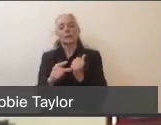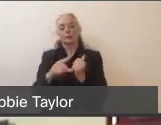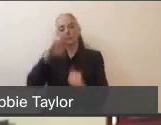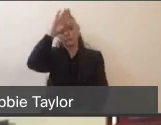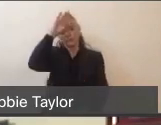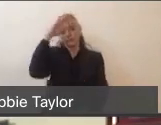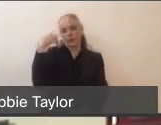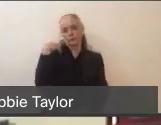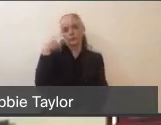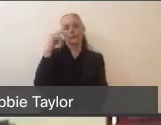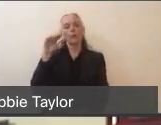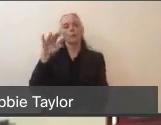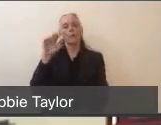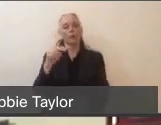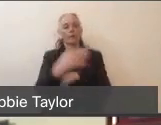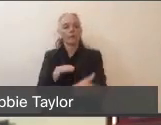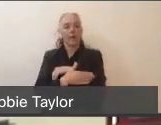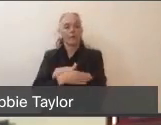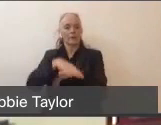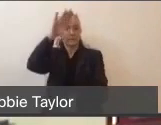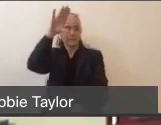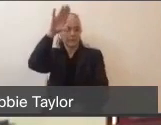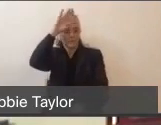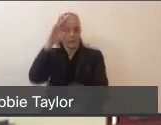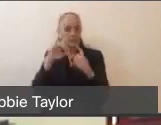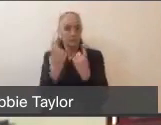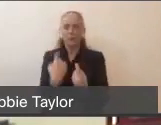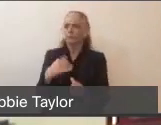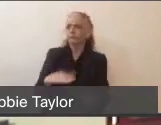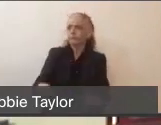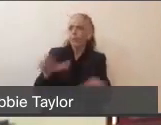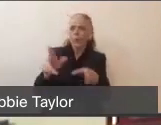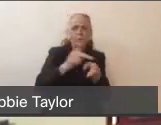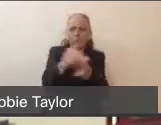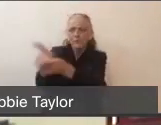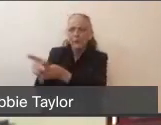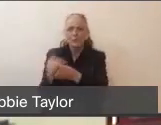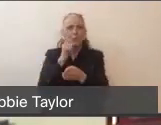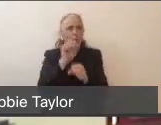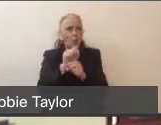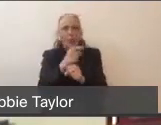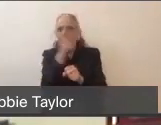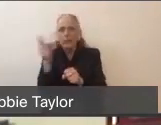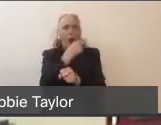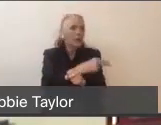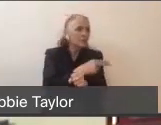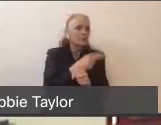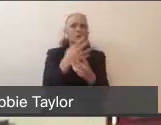Just a wonderful community of professionals to work with in pre-hospital care, in hospital care, and all the emergency management,